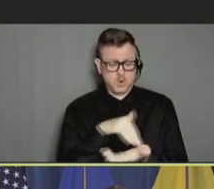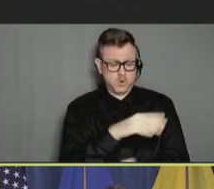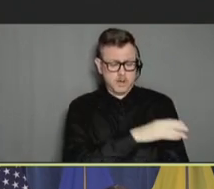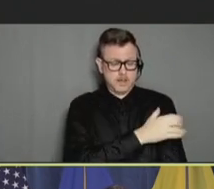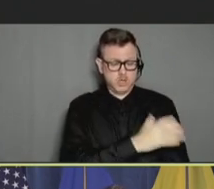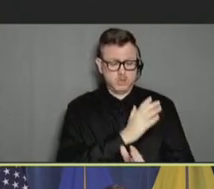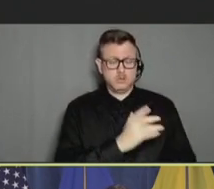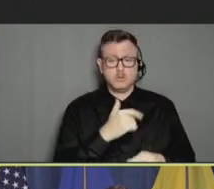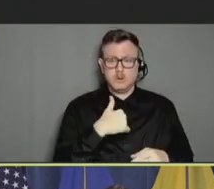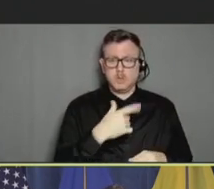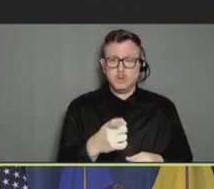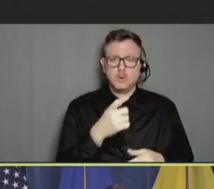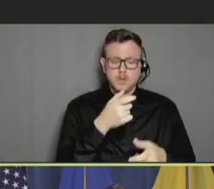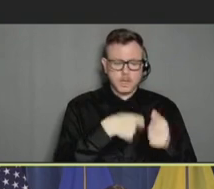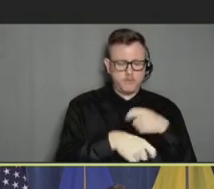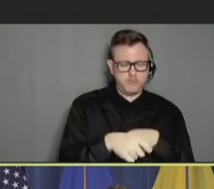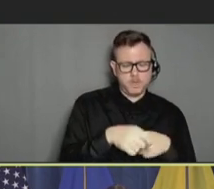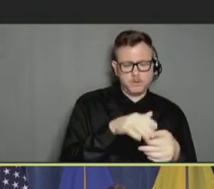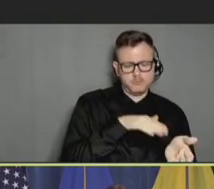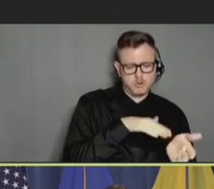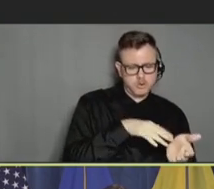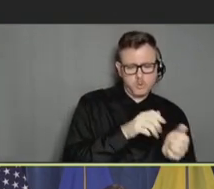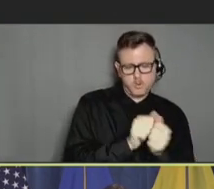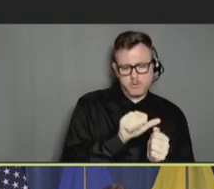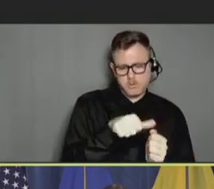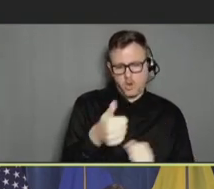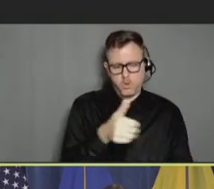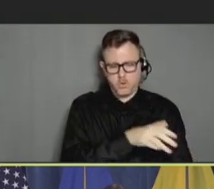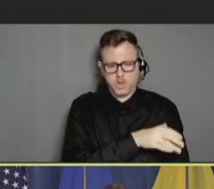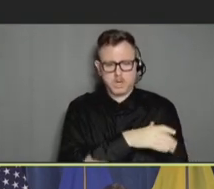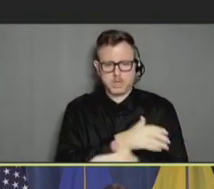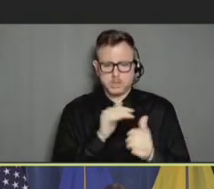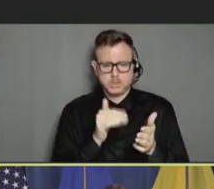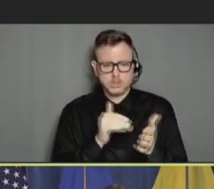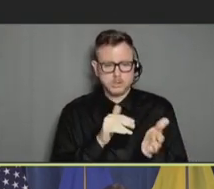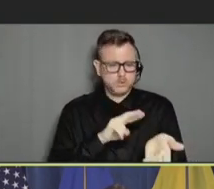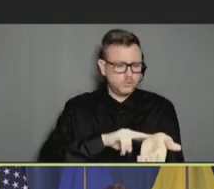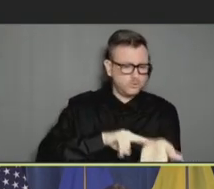you could replace doctor with another clinician. It may be a nurse, it may be a pharmacist,